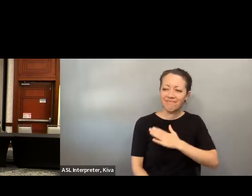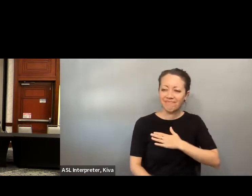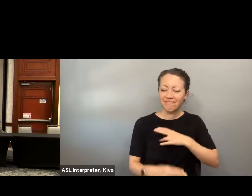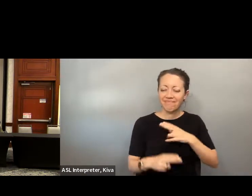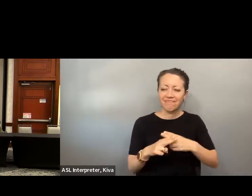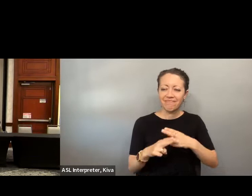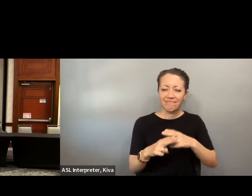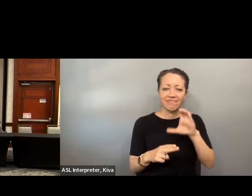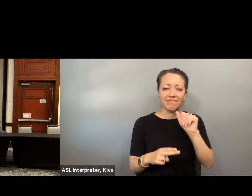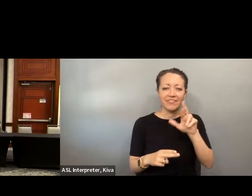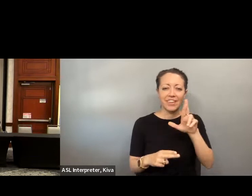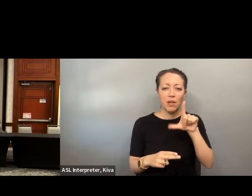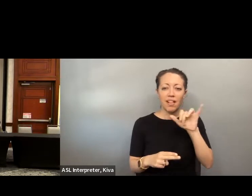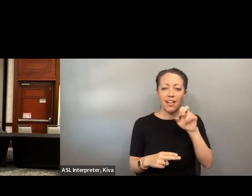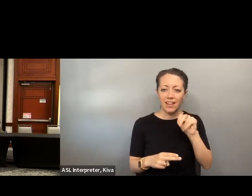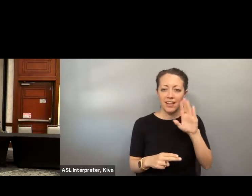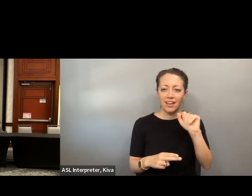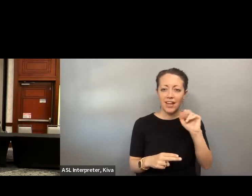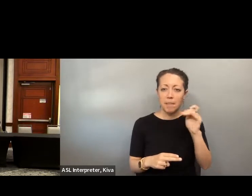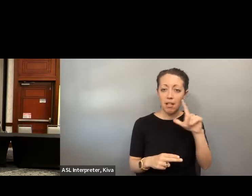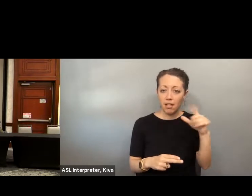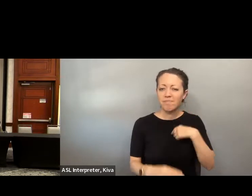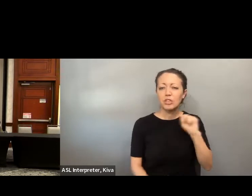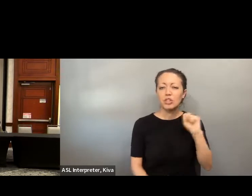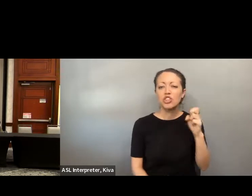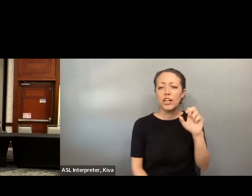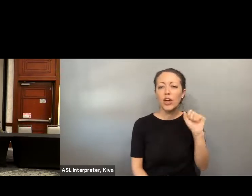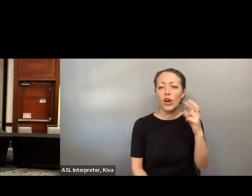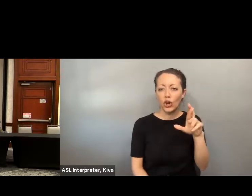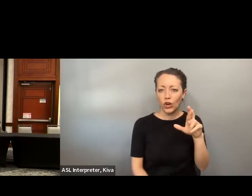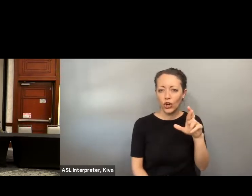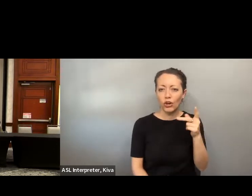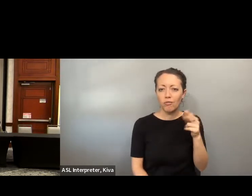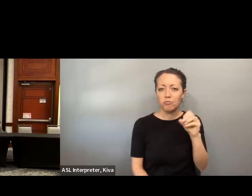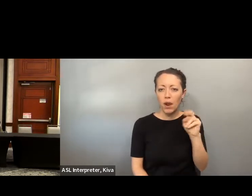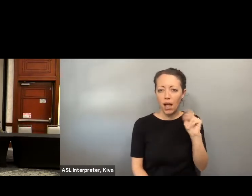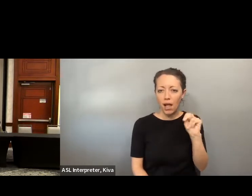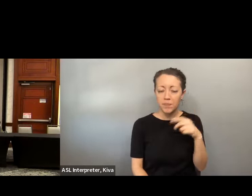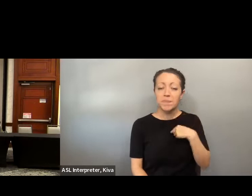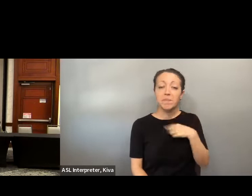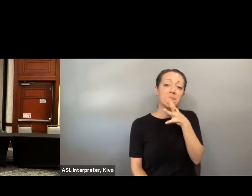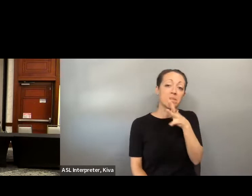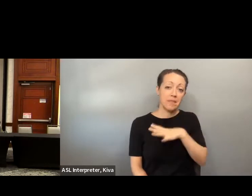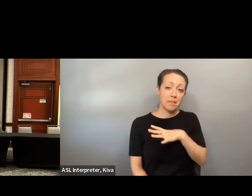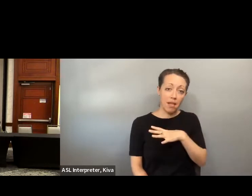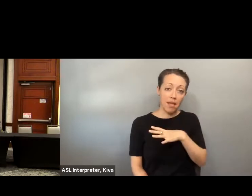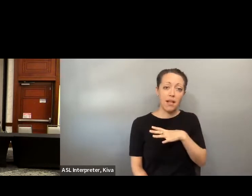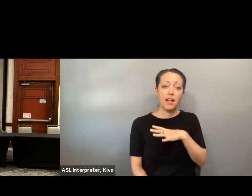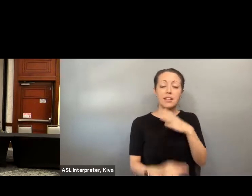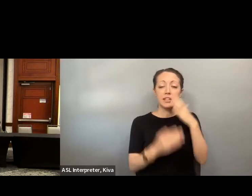Hello! My name is Carolyn Campbell. My pronouns are she? would like to share. » Hello, my name is Caroline